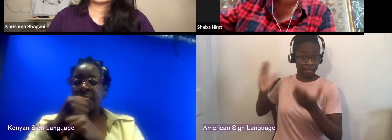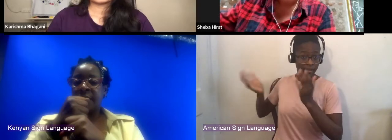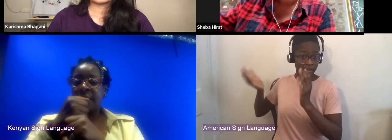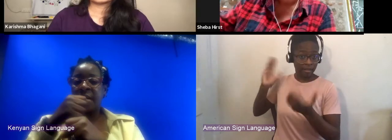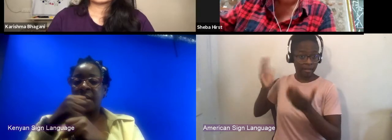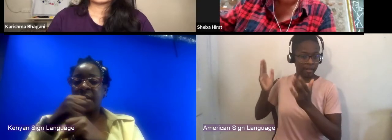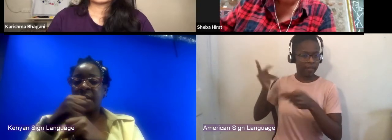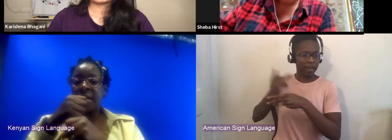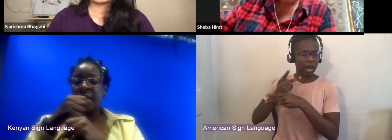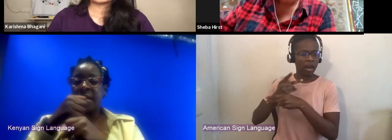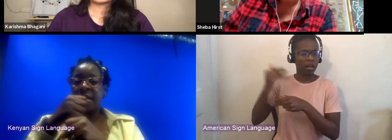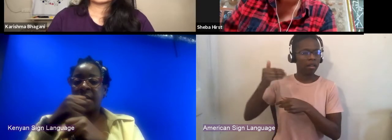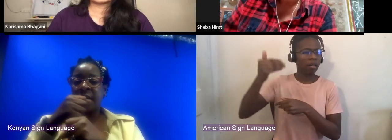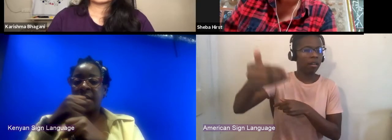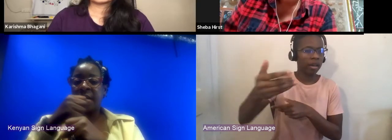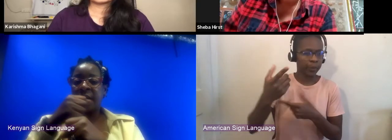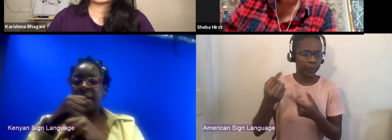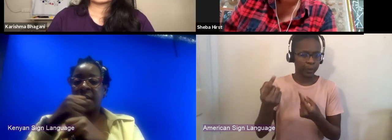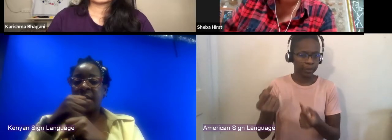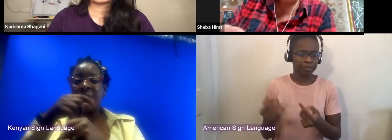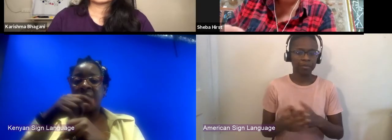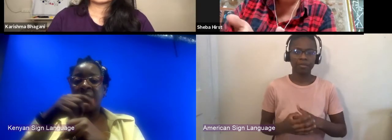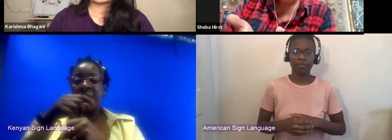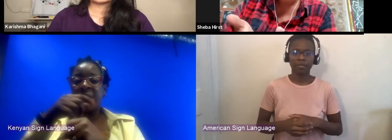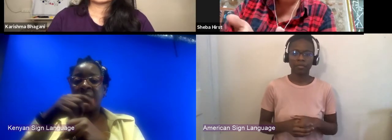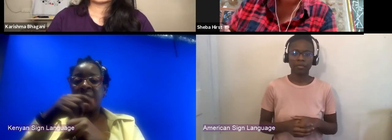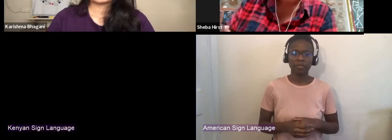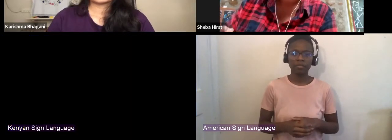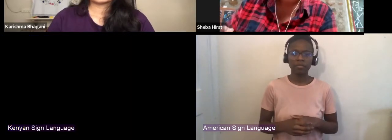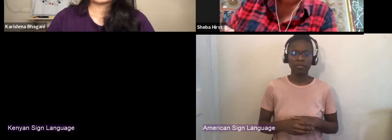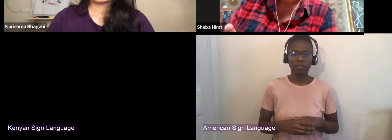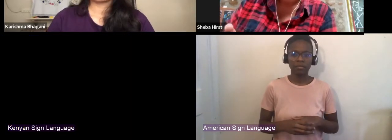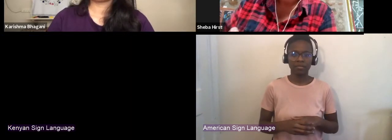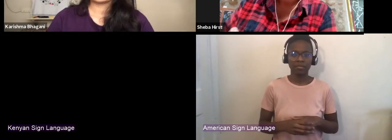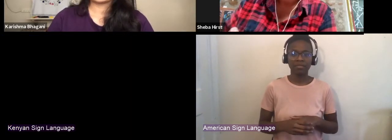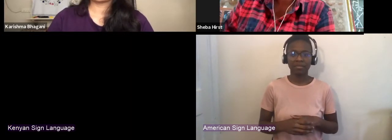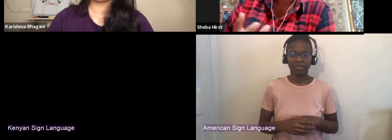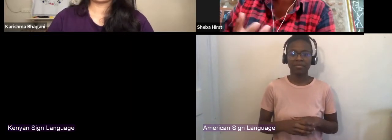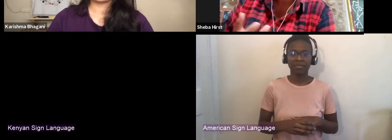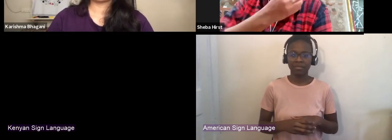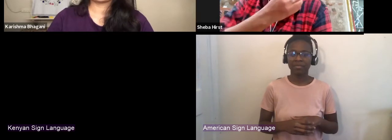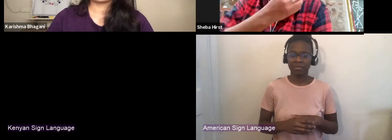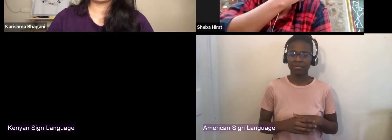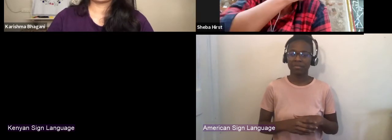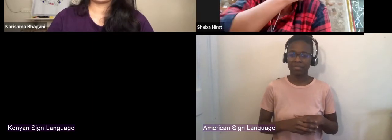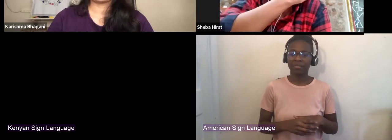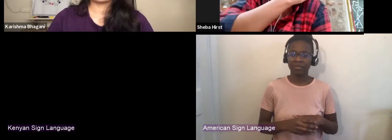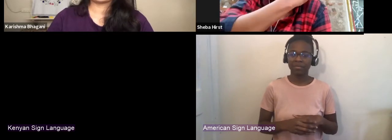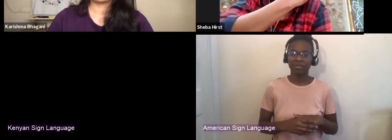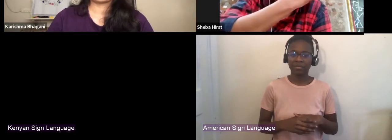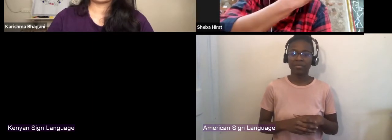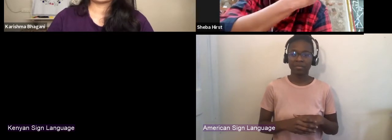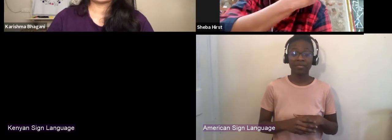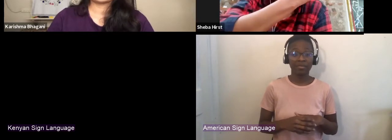I mean, those conversations by necessity because of the zoom platform or by convenience we're able to be recorded. So suddenly we have this record